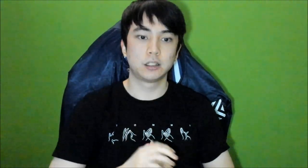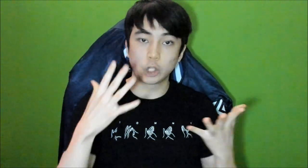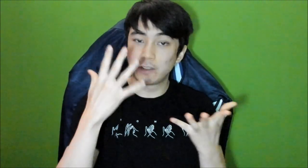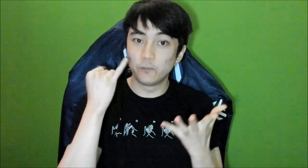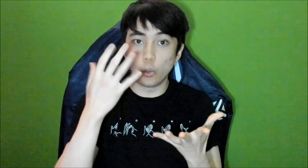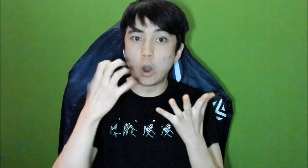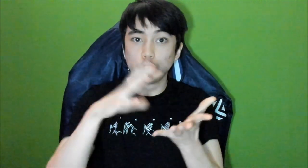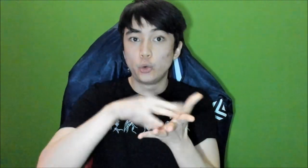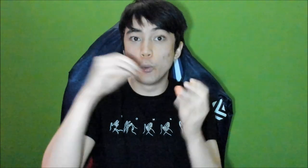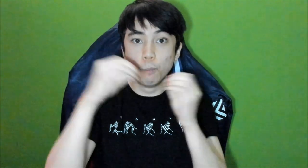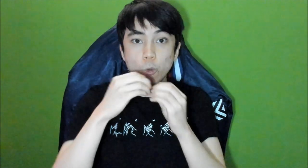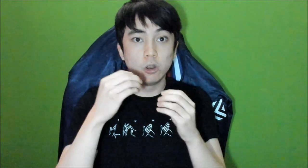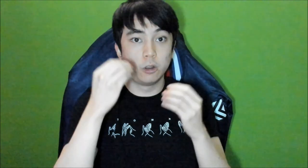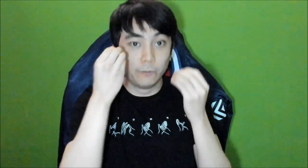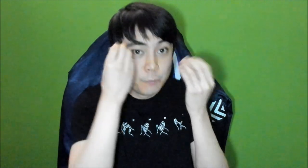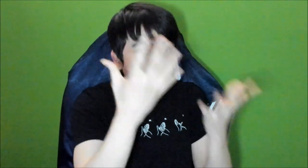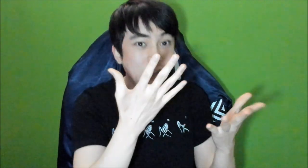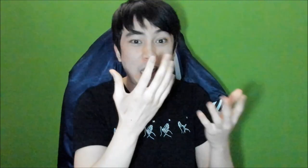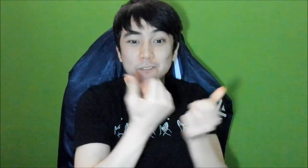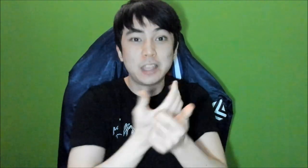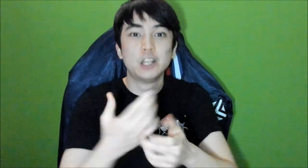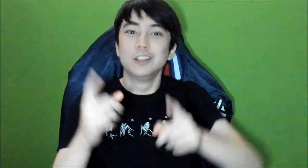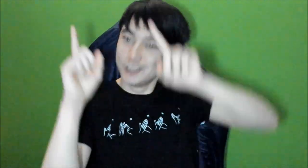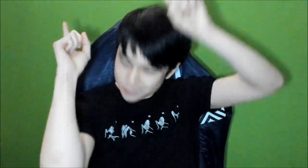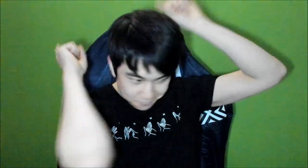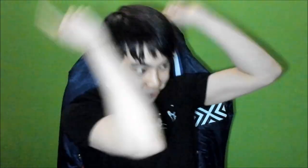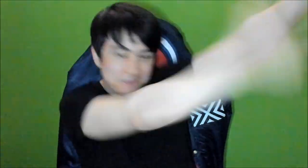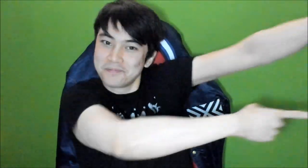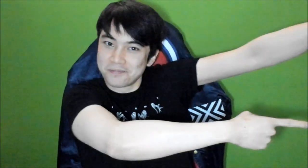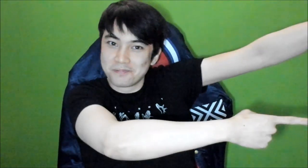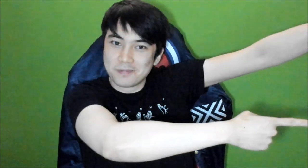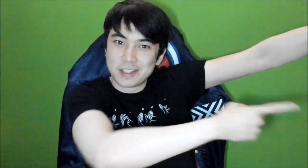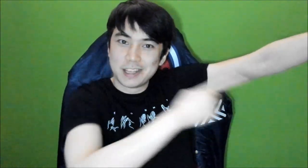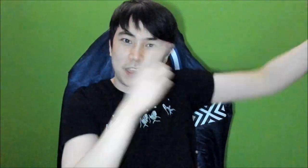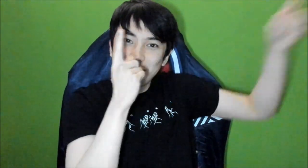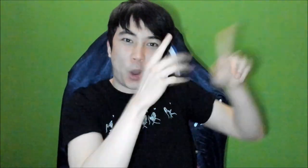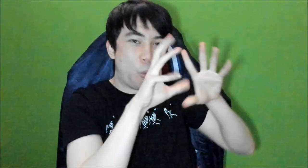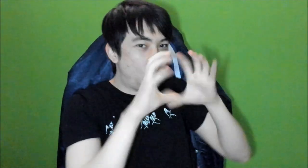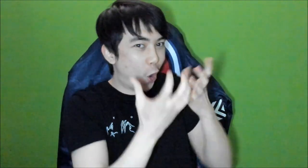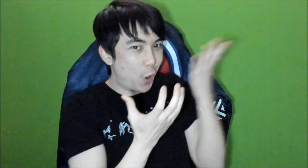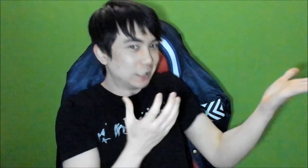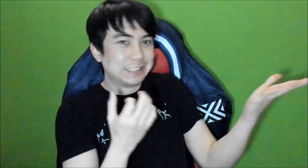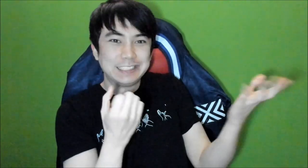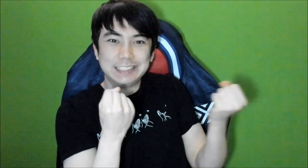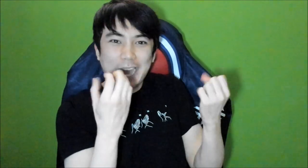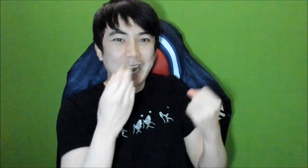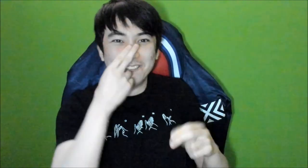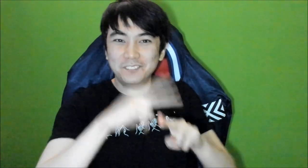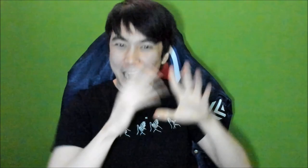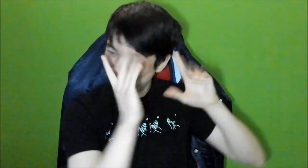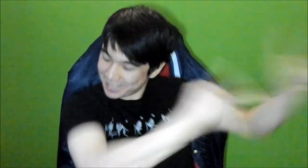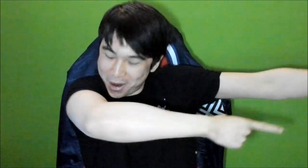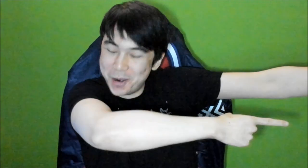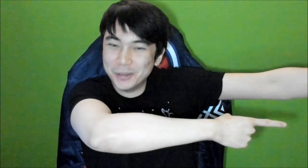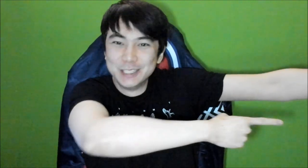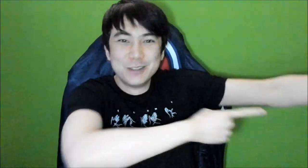If you want to learn more information and everything, go to that world! Sign & Fun World!